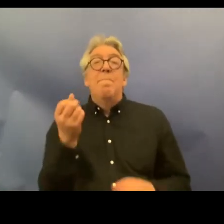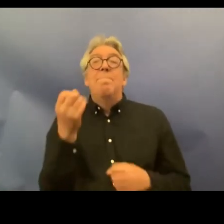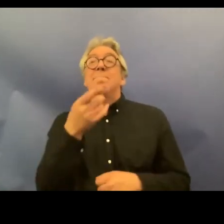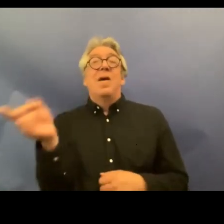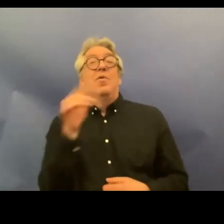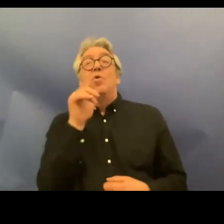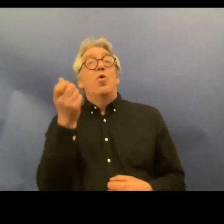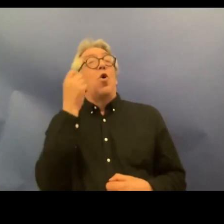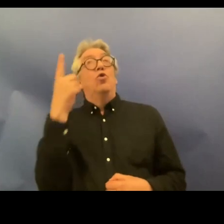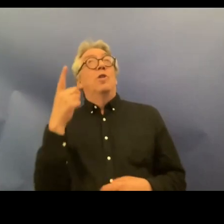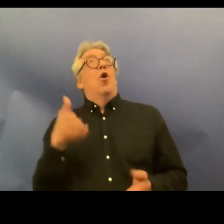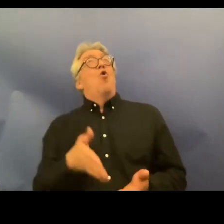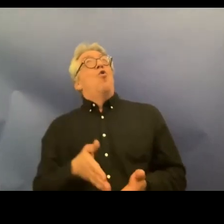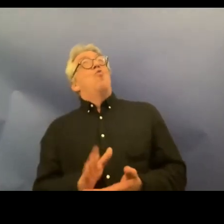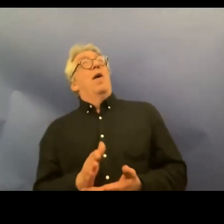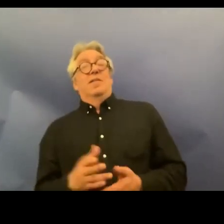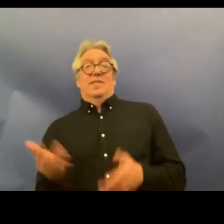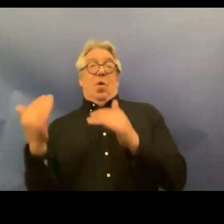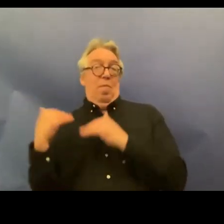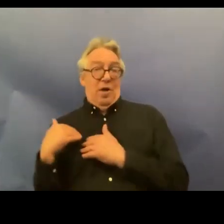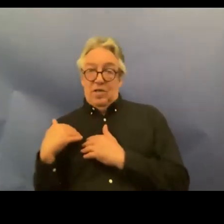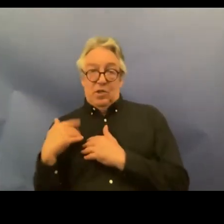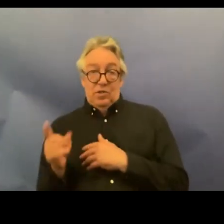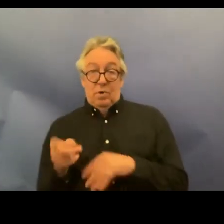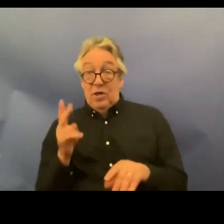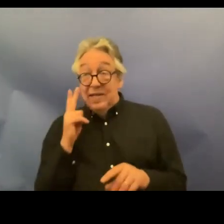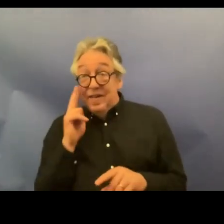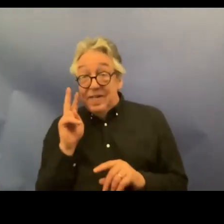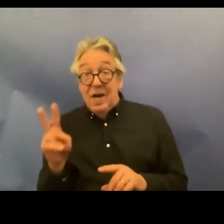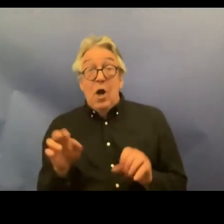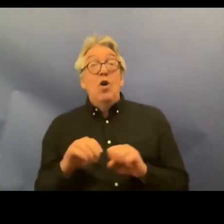obligations it also shows clearly an overestimation of Swedish law policy and